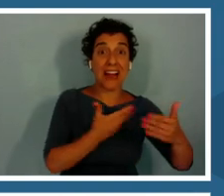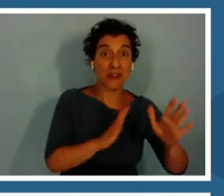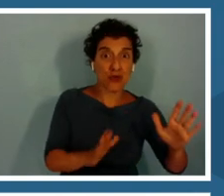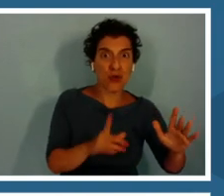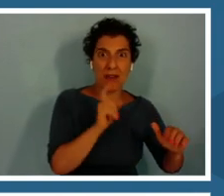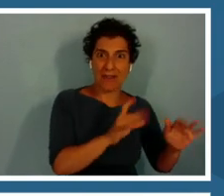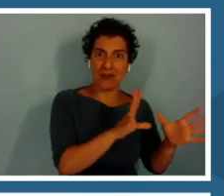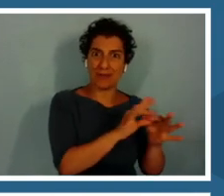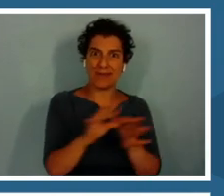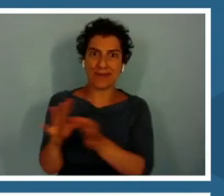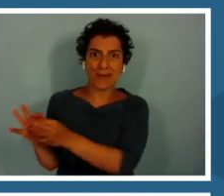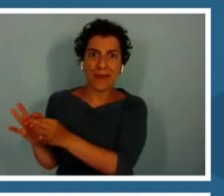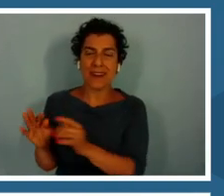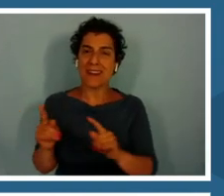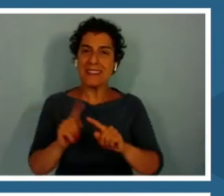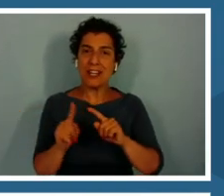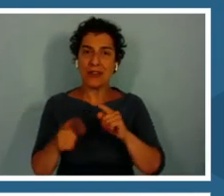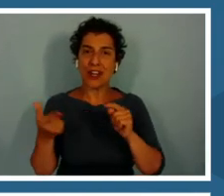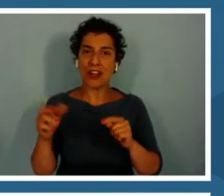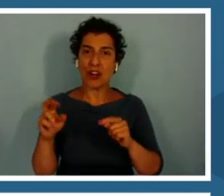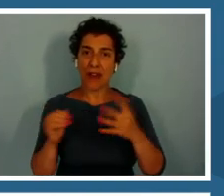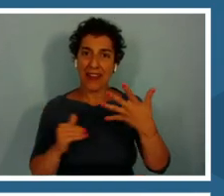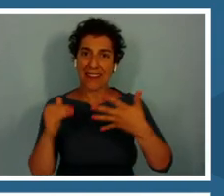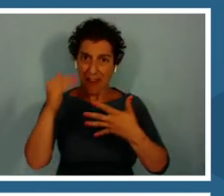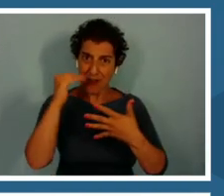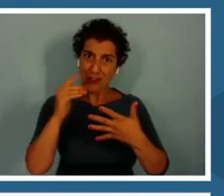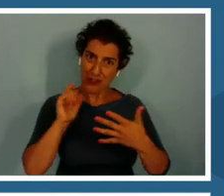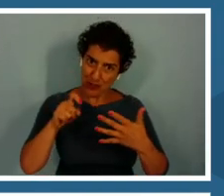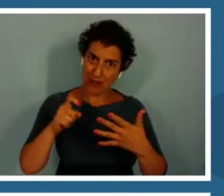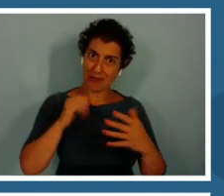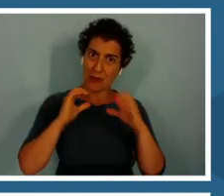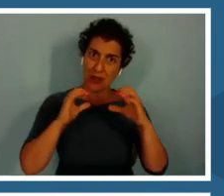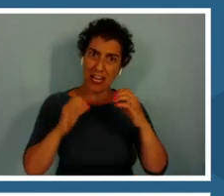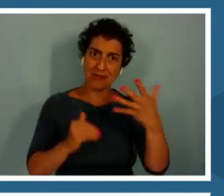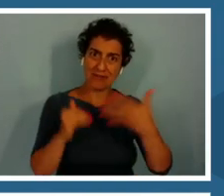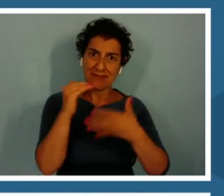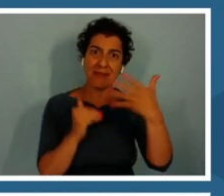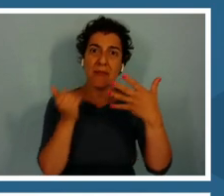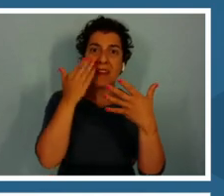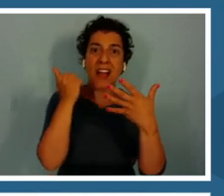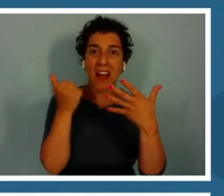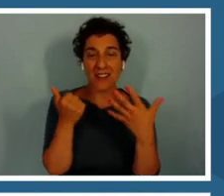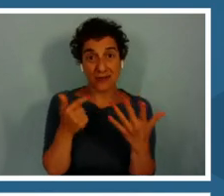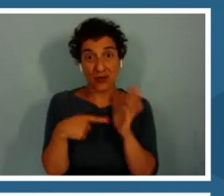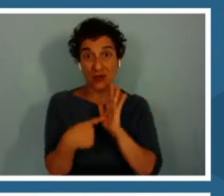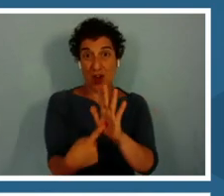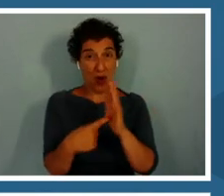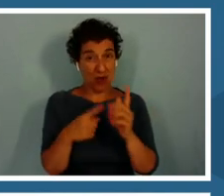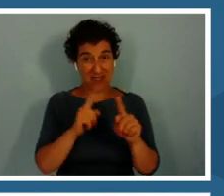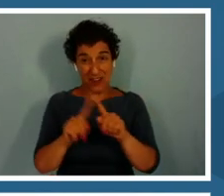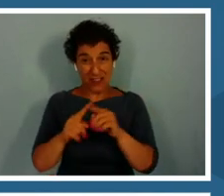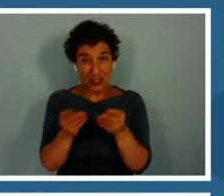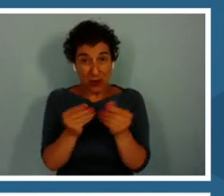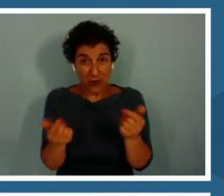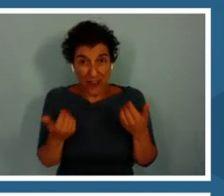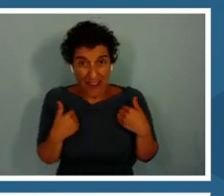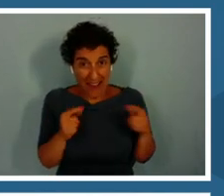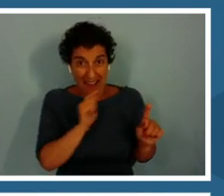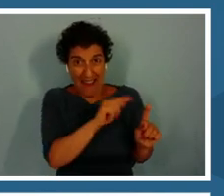in different grade levels, to show that there are a lot of solutions and different things people are doing.